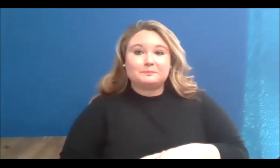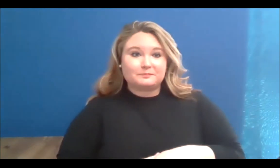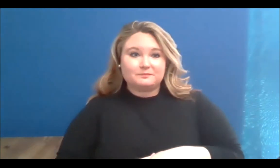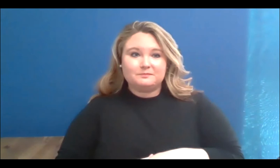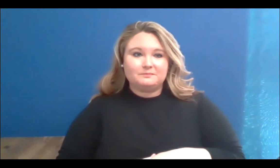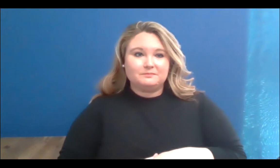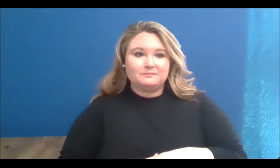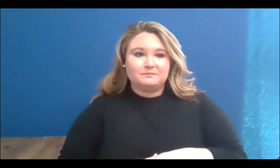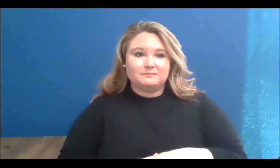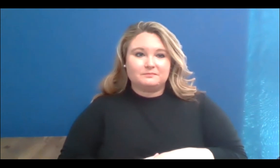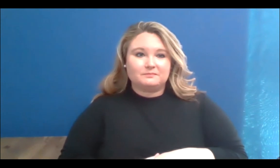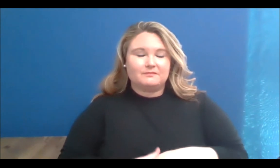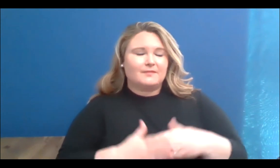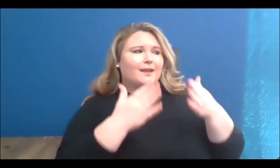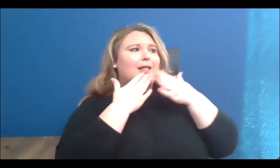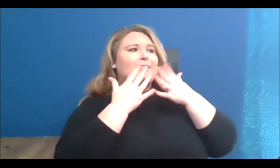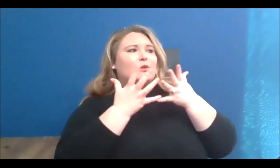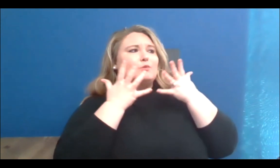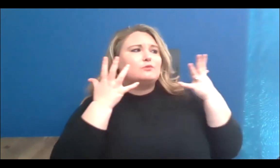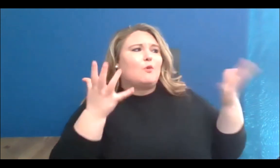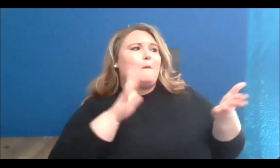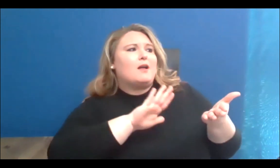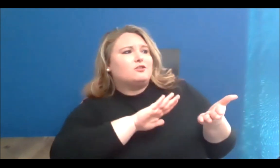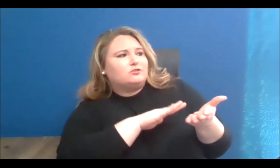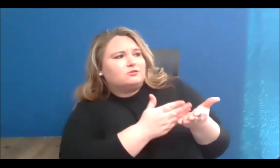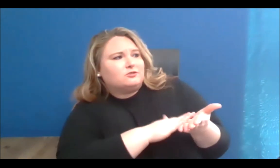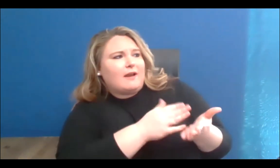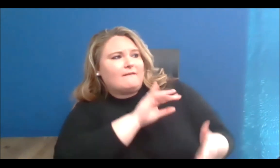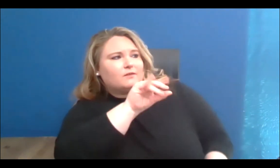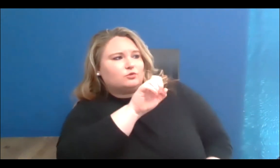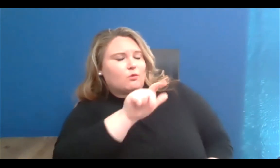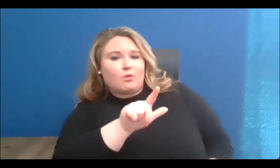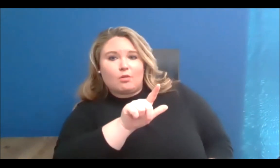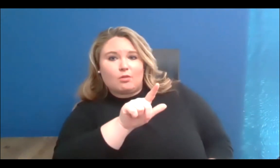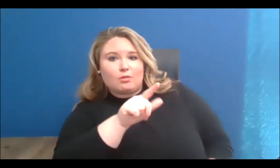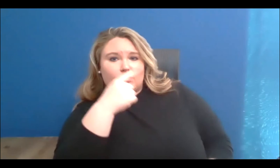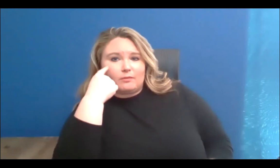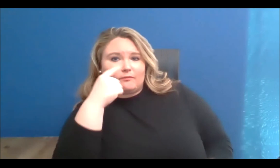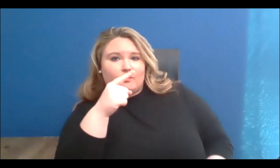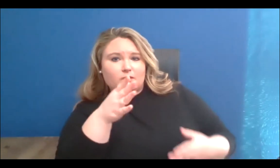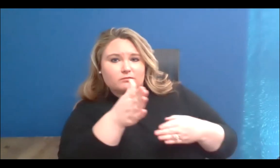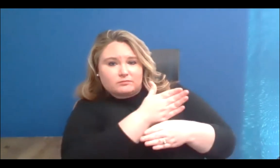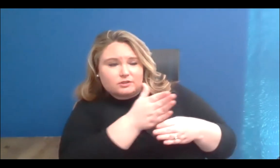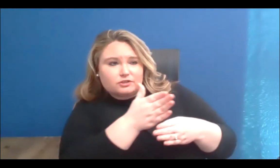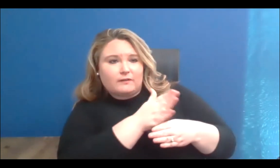Thank you very much Chef Johl for sharing your journey. But also I, you